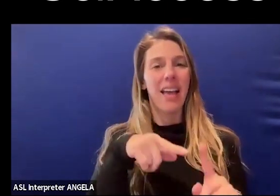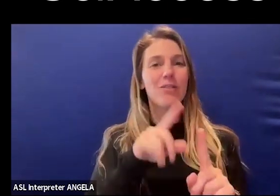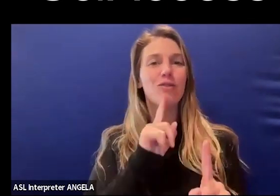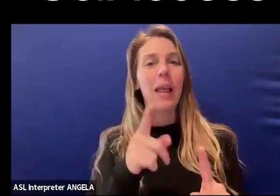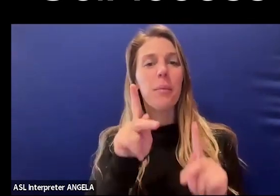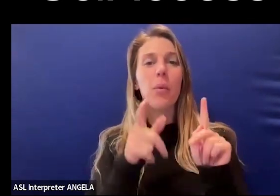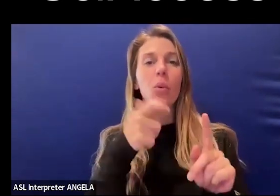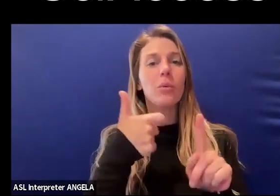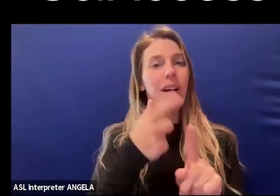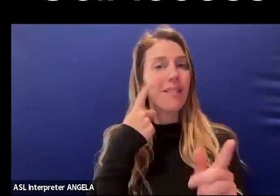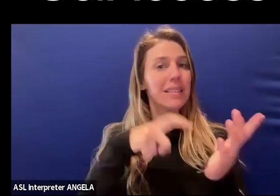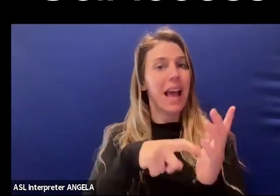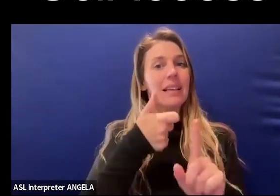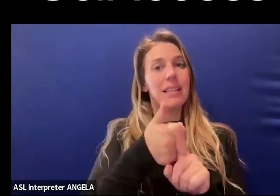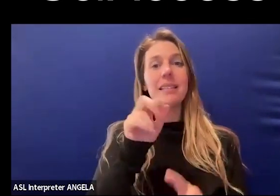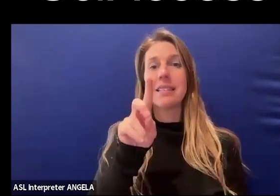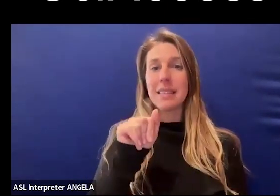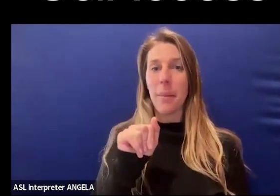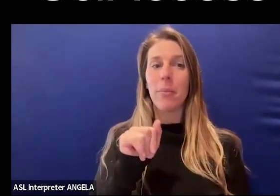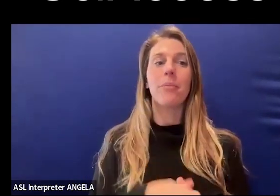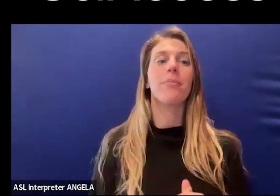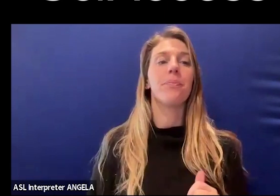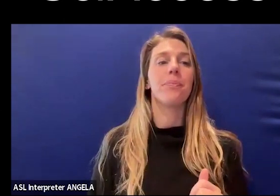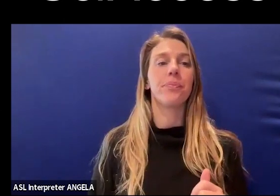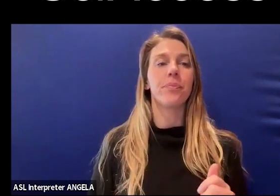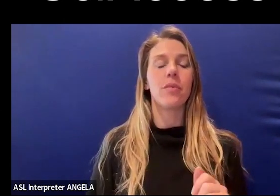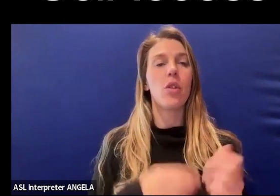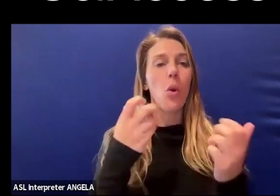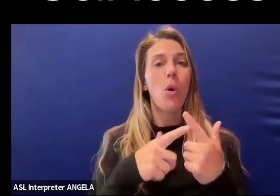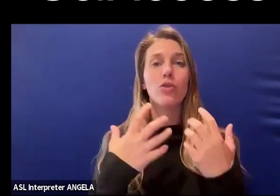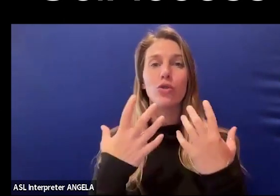who identify as disabled and want to embrace that aspect